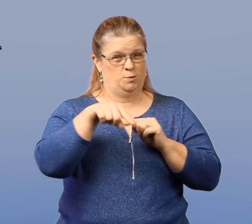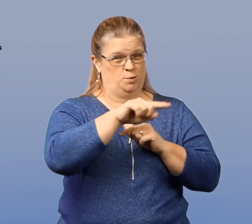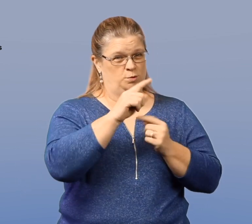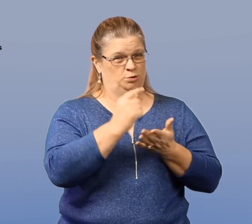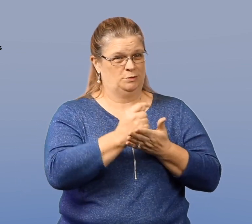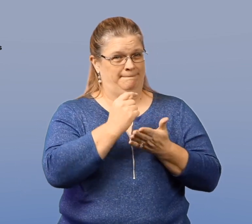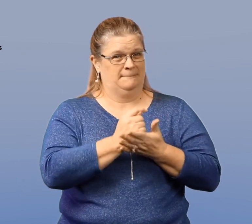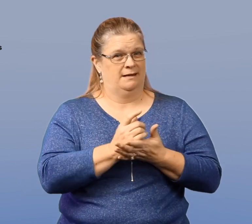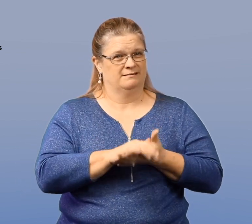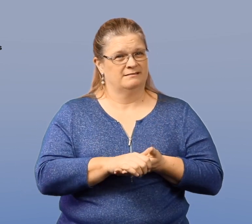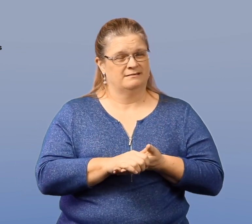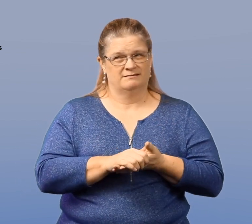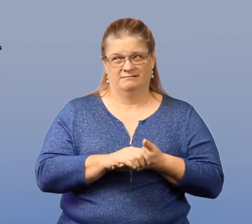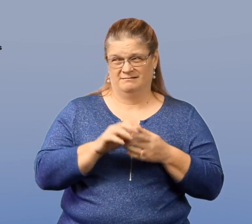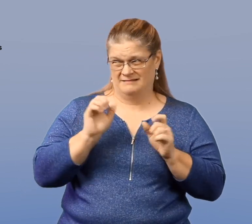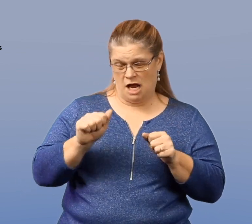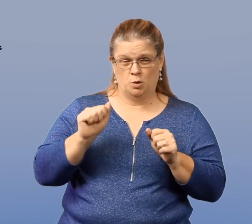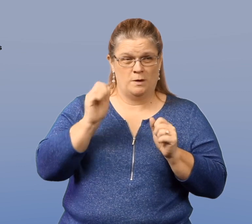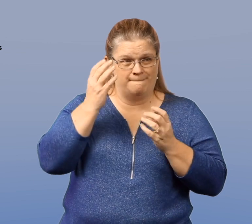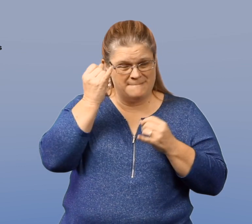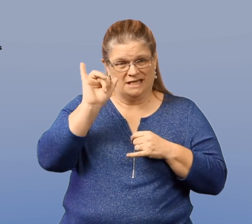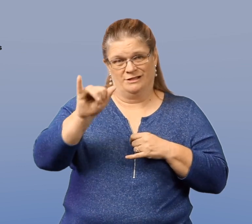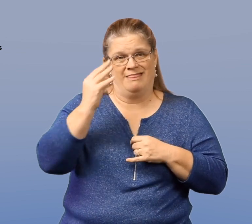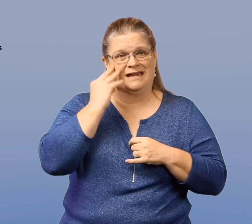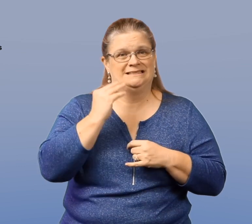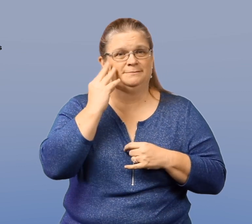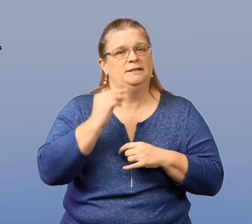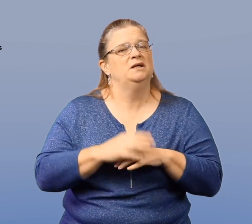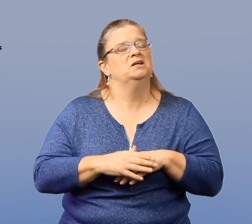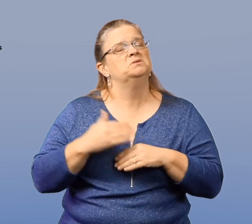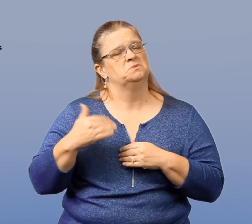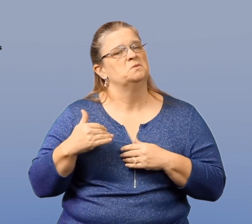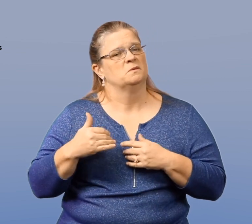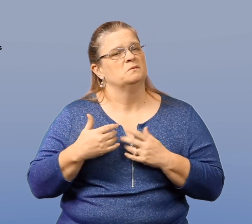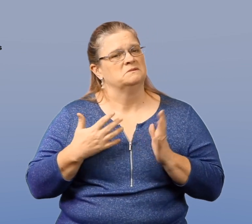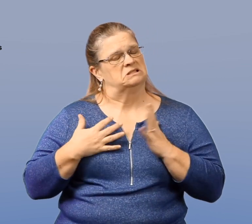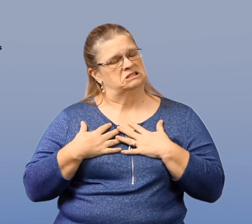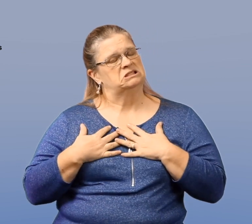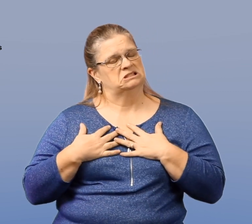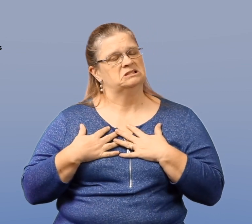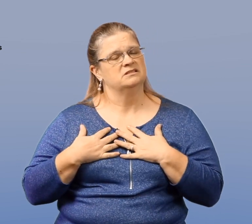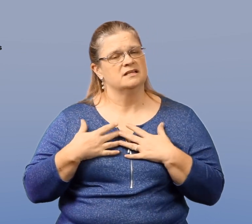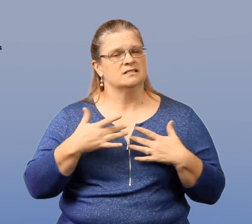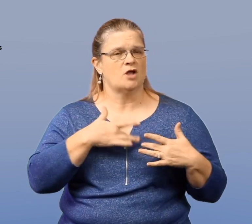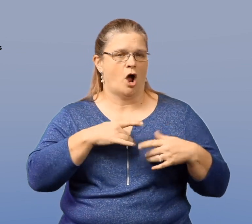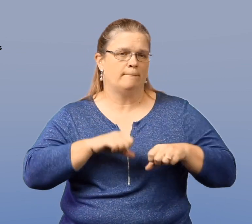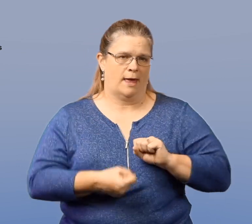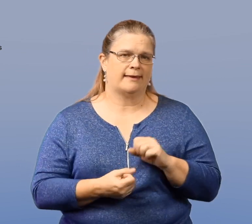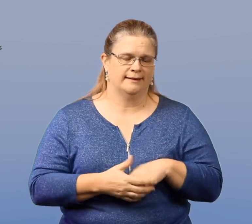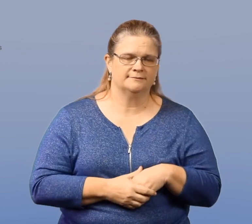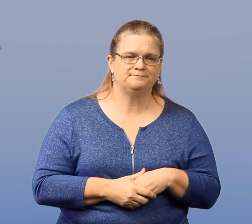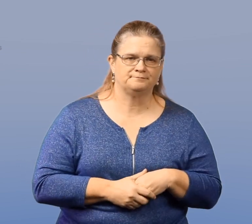to treatment, you can just imagine that experience. It's very heartbreaking.